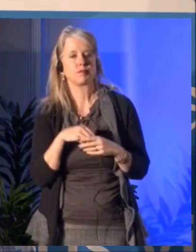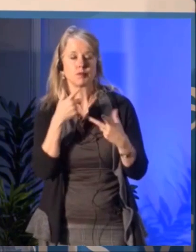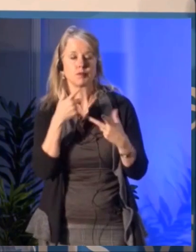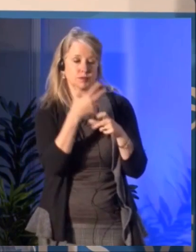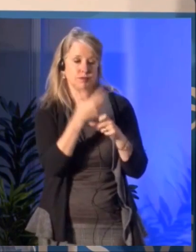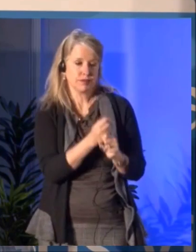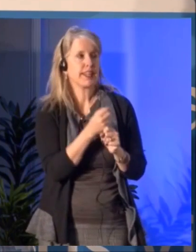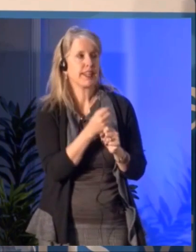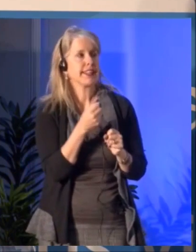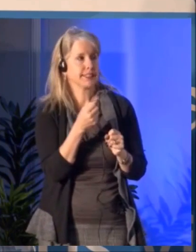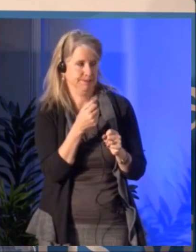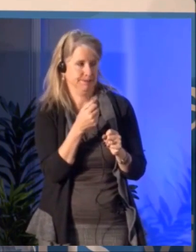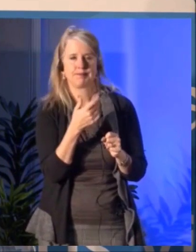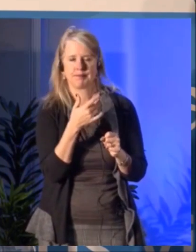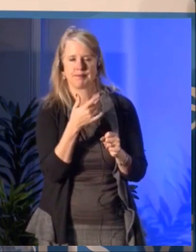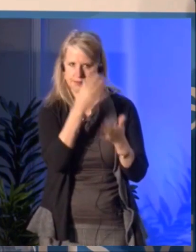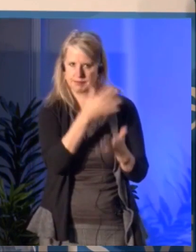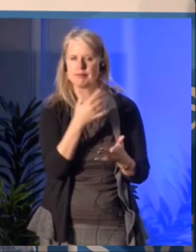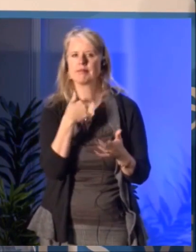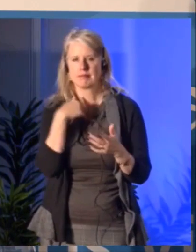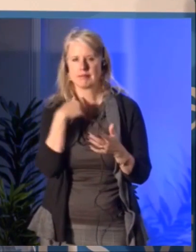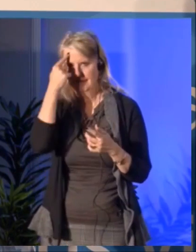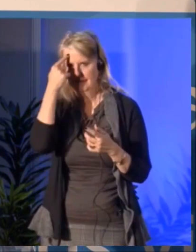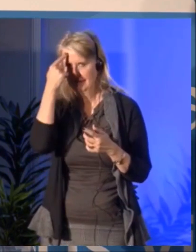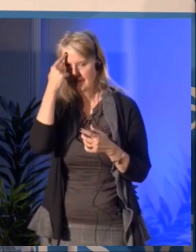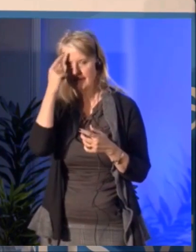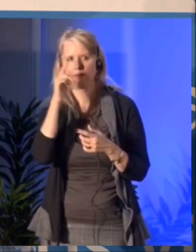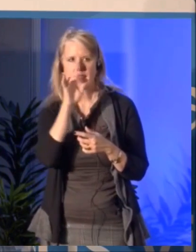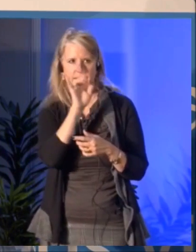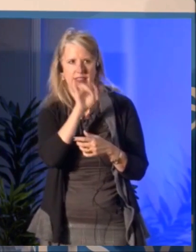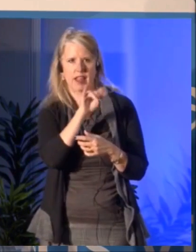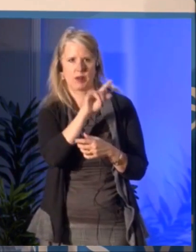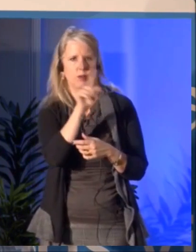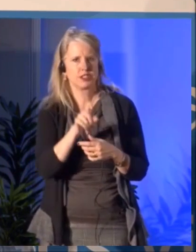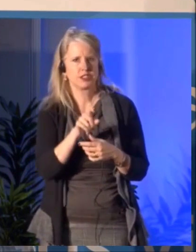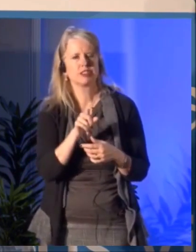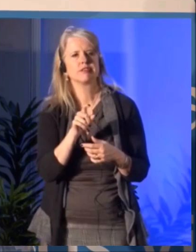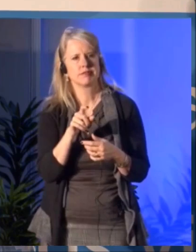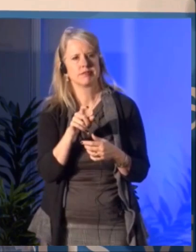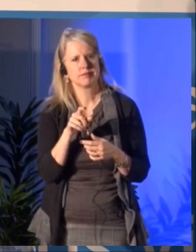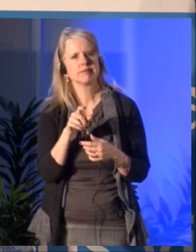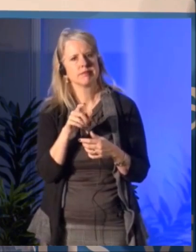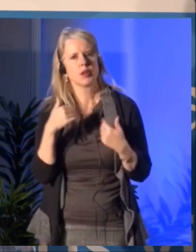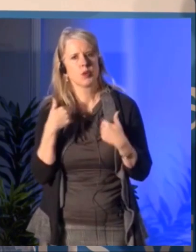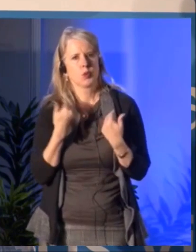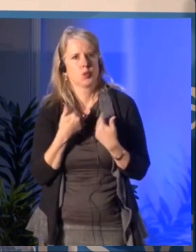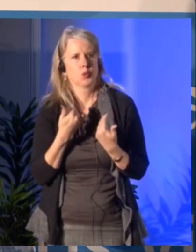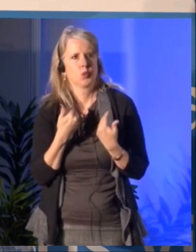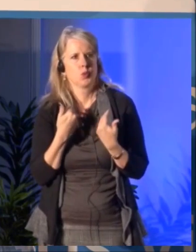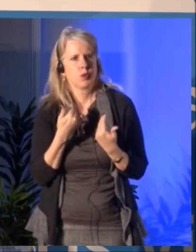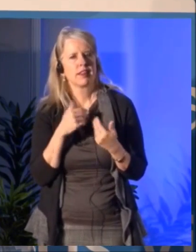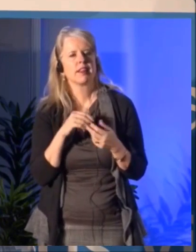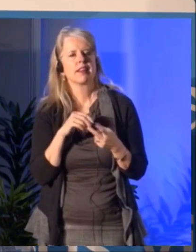of immediate future and everything that we are discussing right now should lead